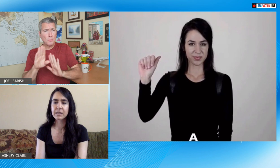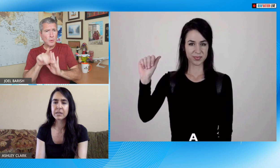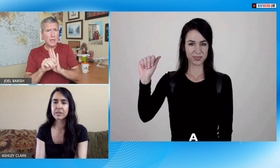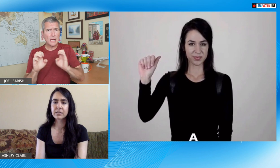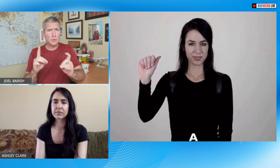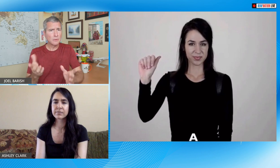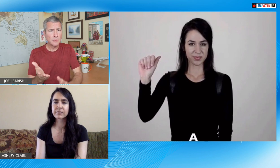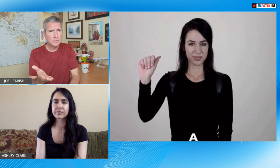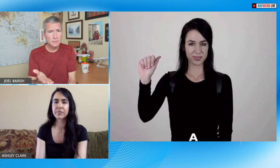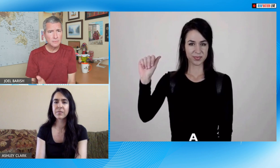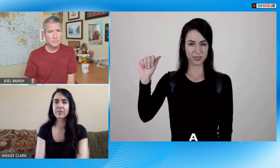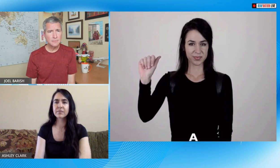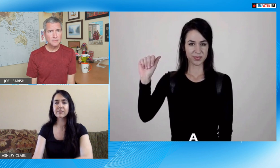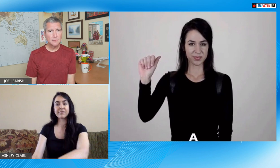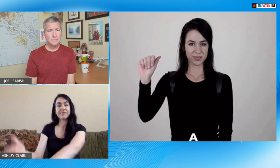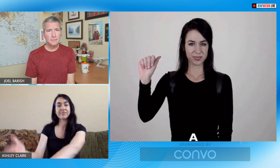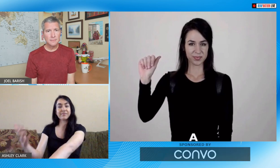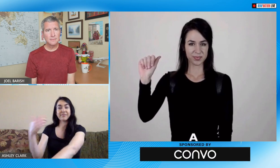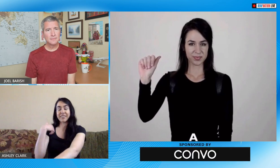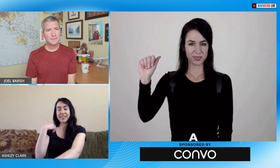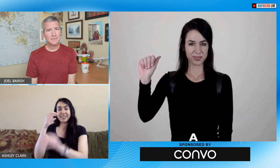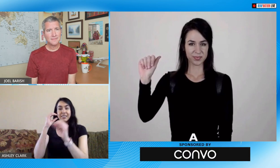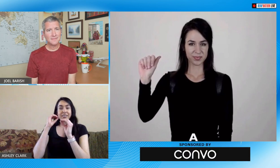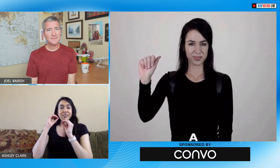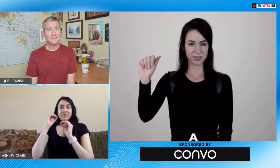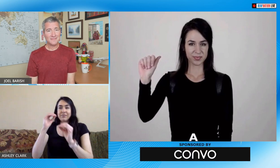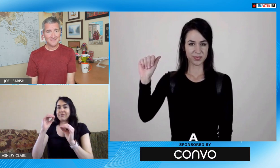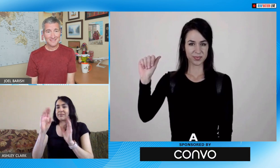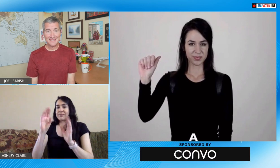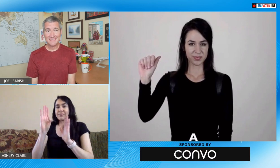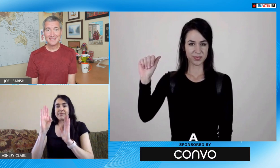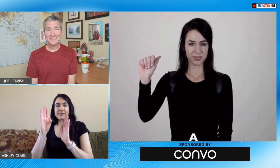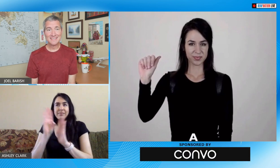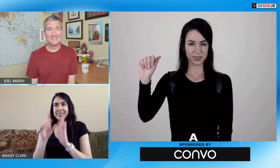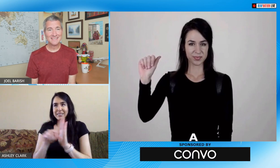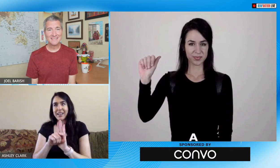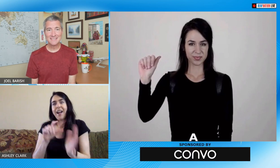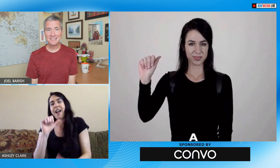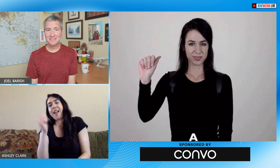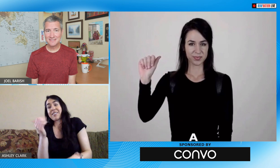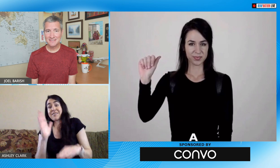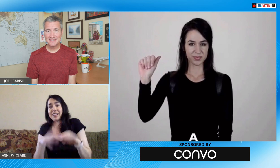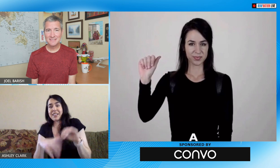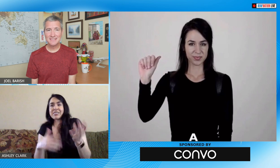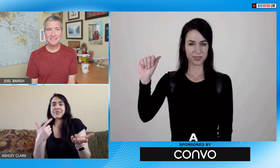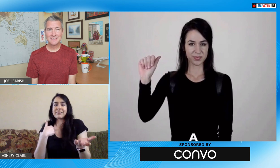teacher or is your background in education it is not I have no background